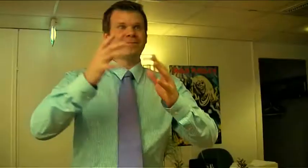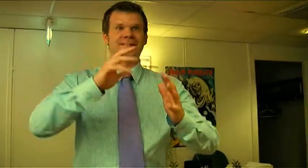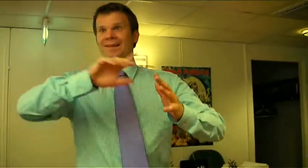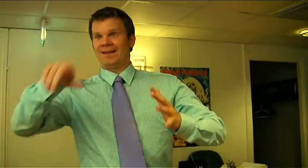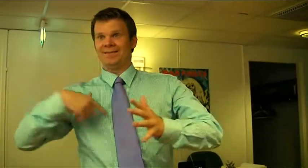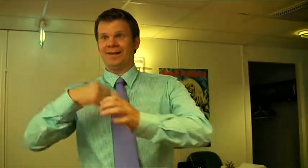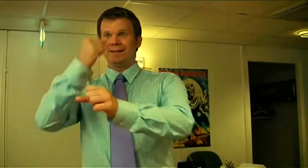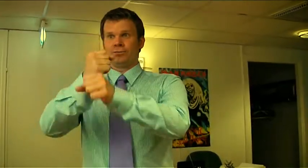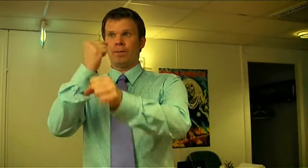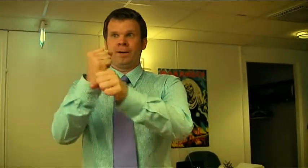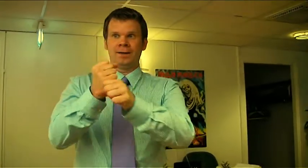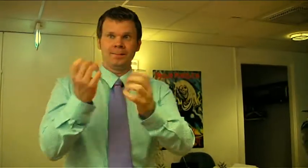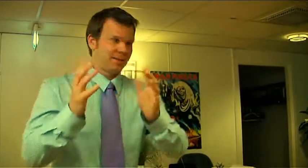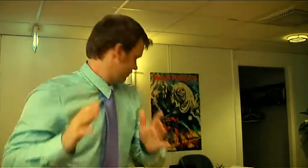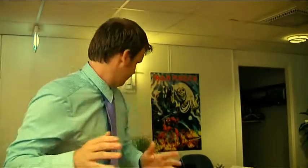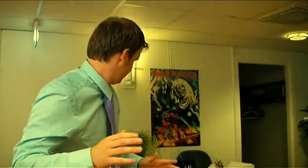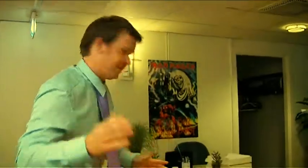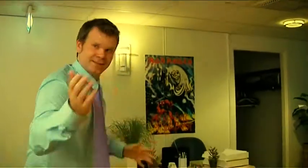We are working...